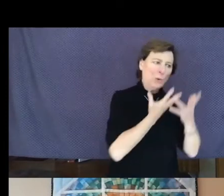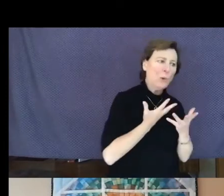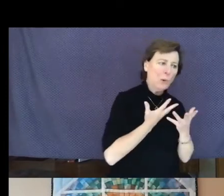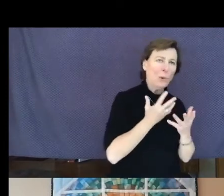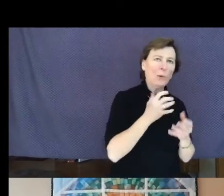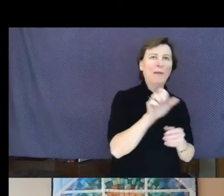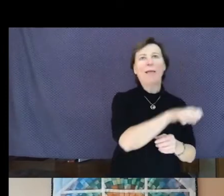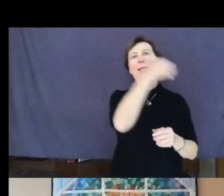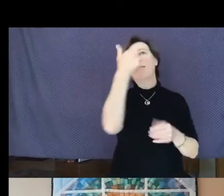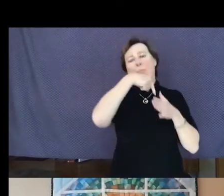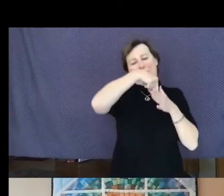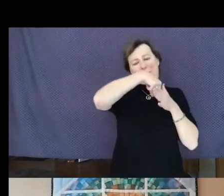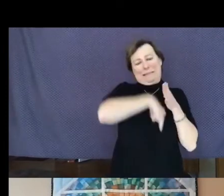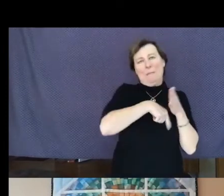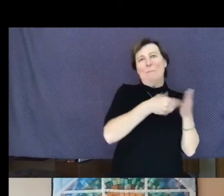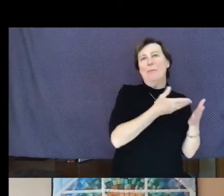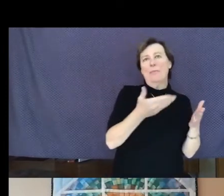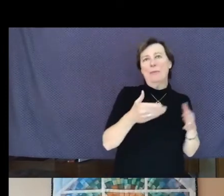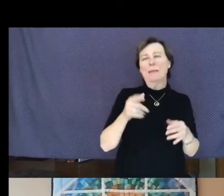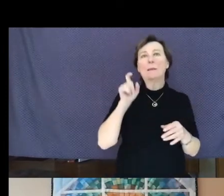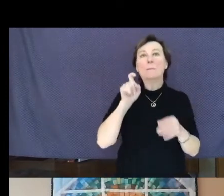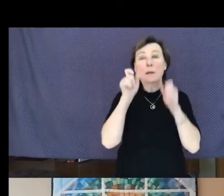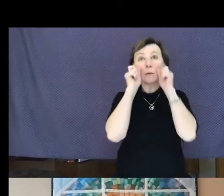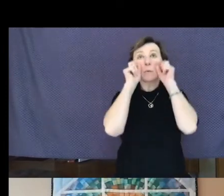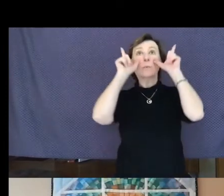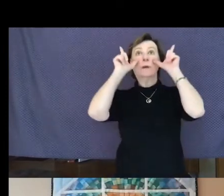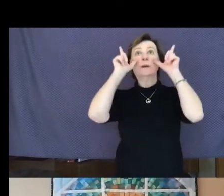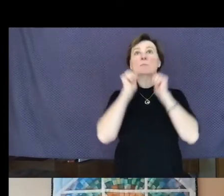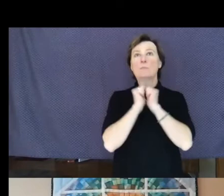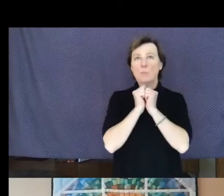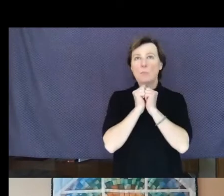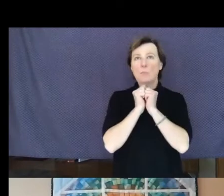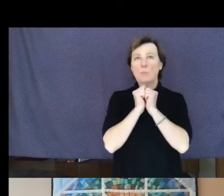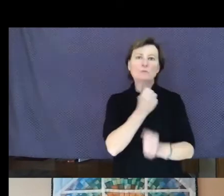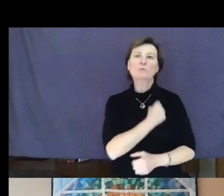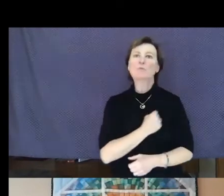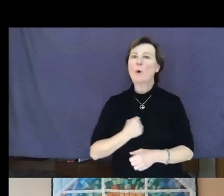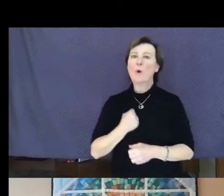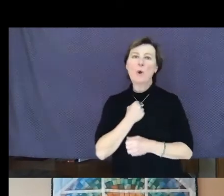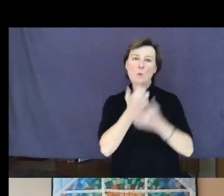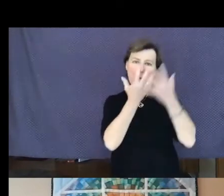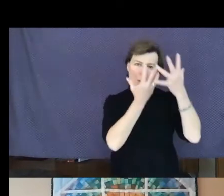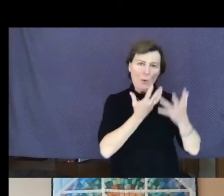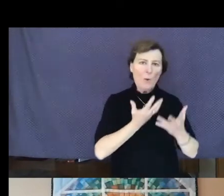You must wake up with sorrow. You must speak it 'til your voice